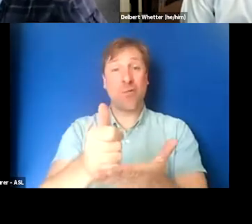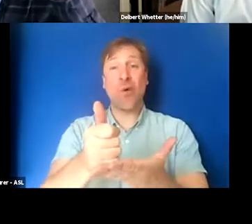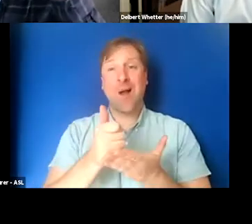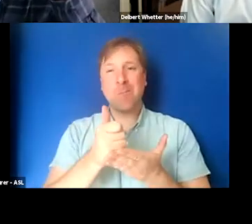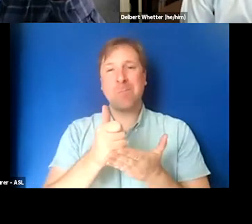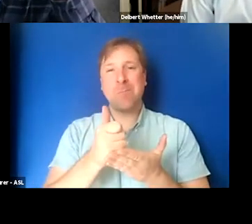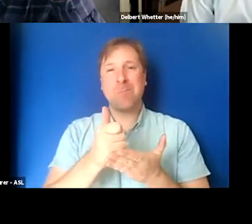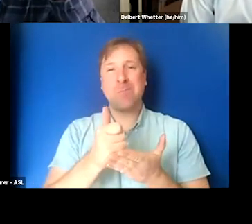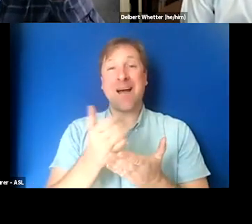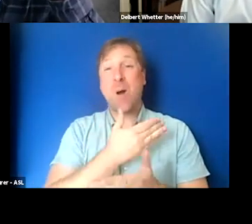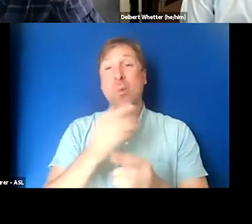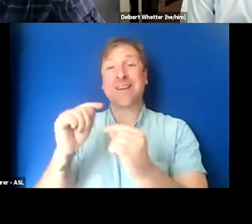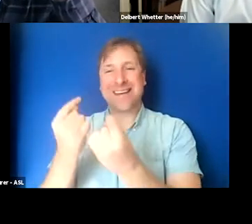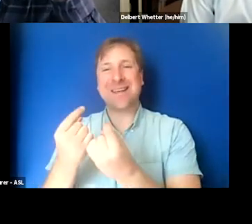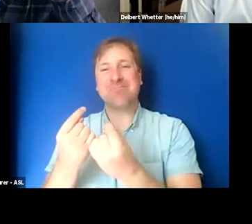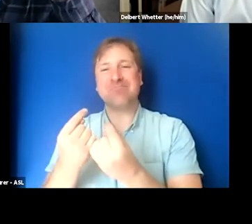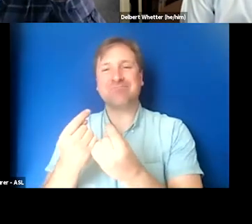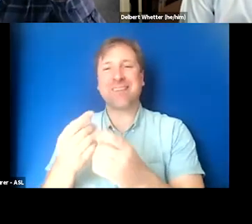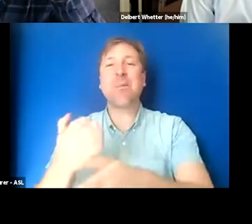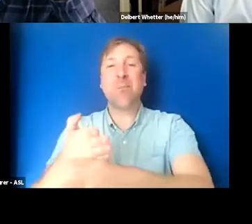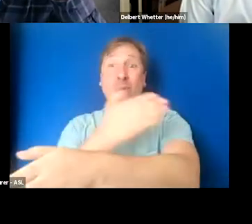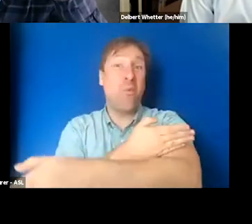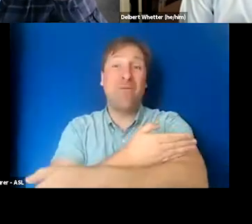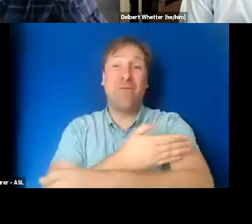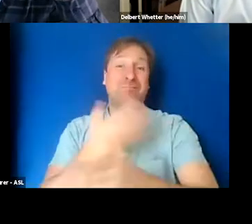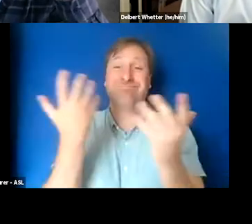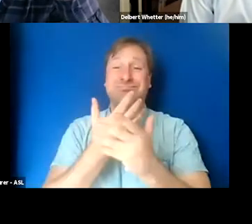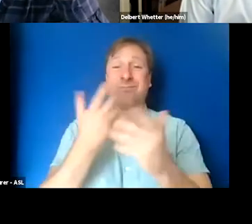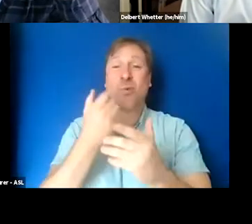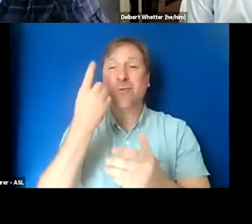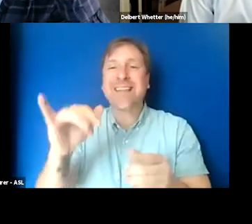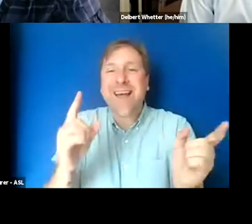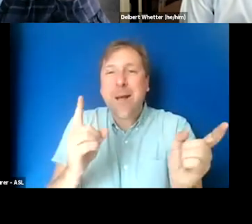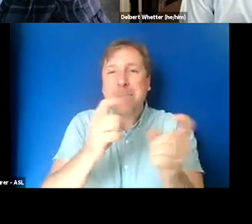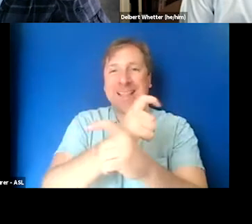to help our team really understand the complexity of just